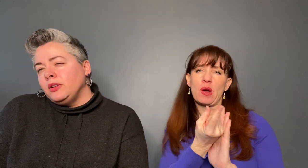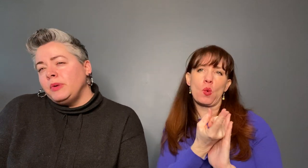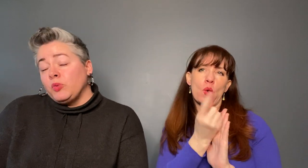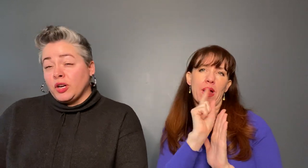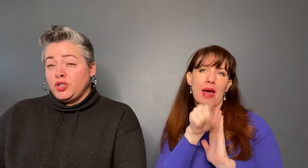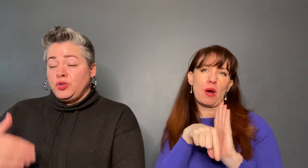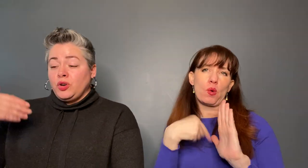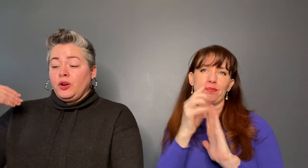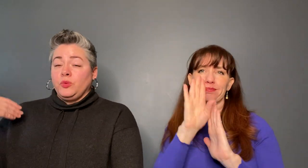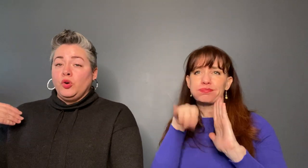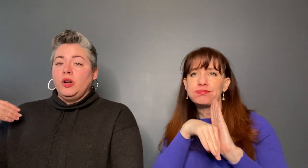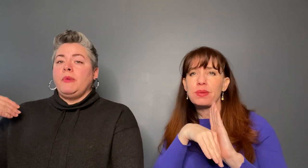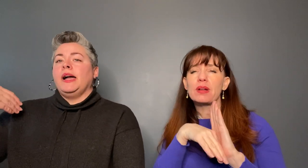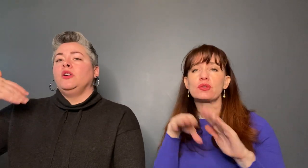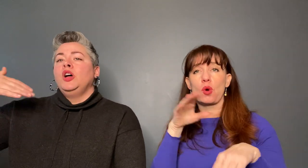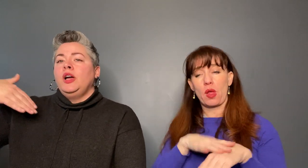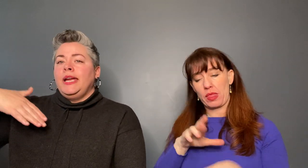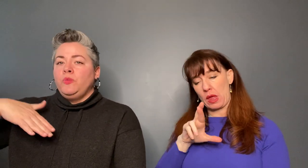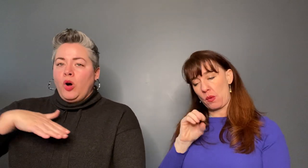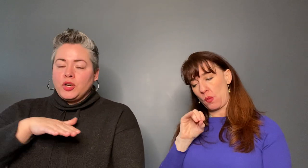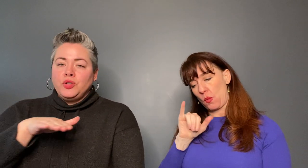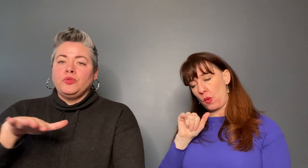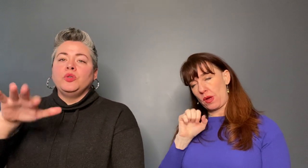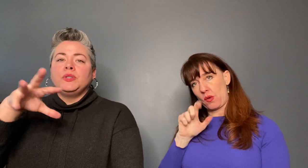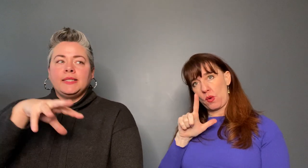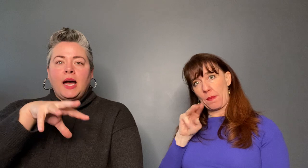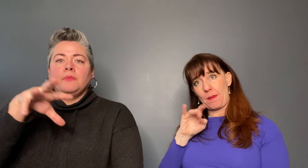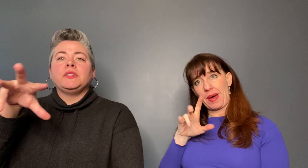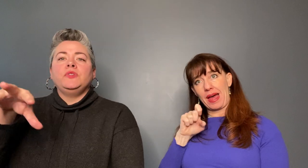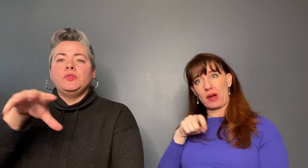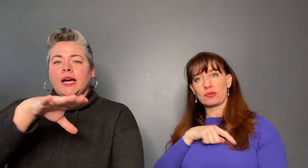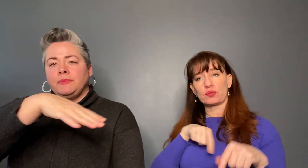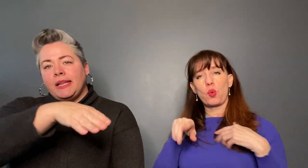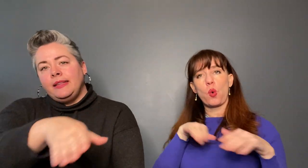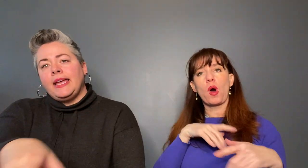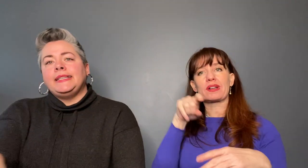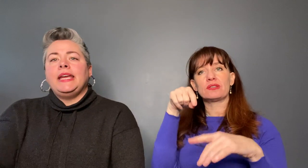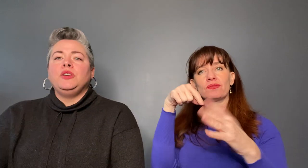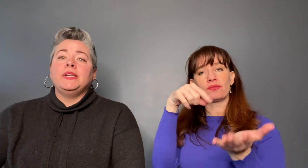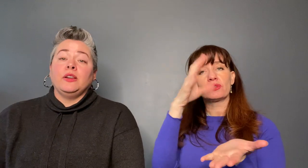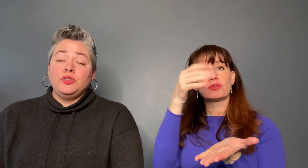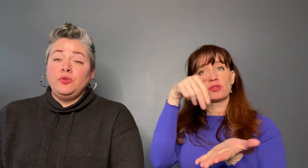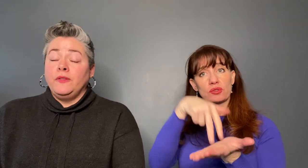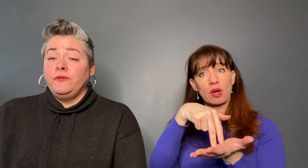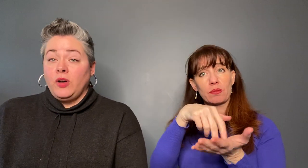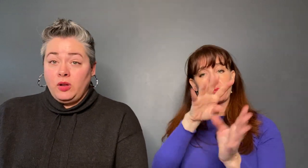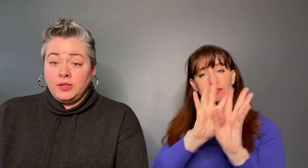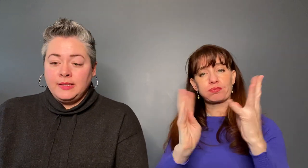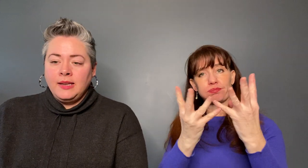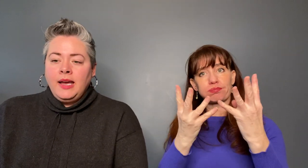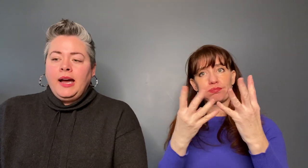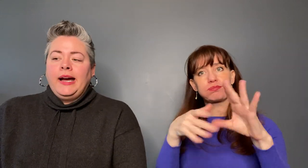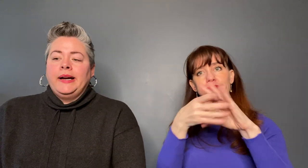little bit more because you start on the Royal Mile, you guide stops a few times and then they take you down into the vaults.